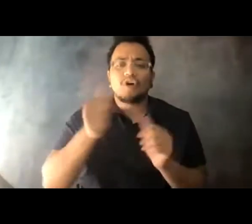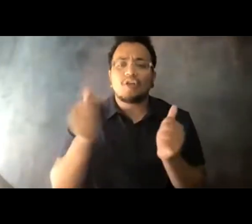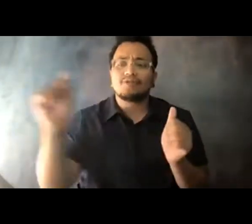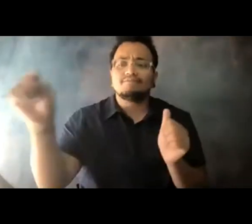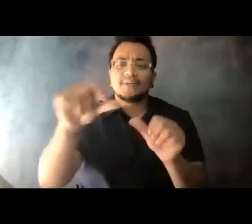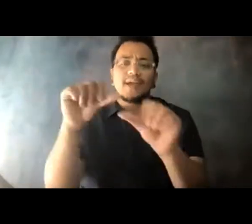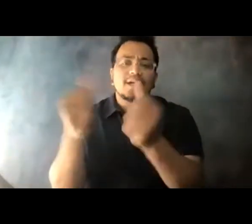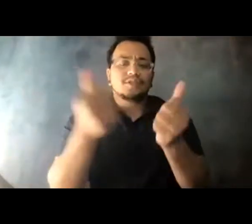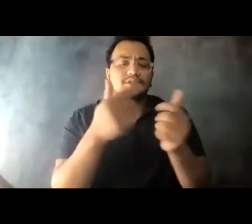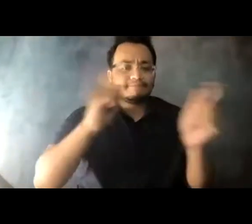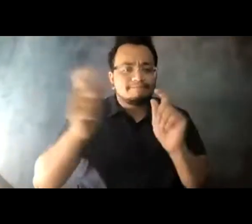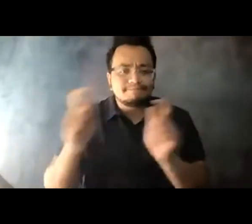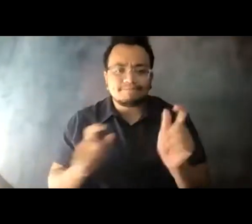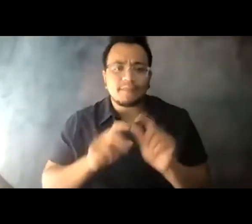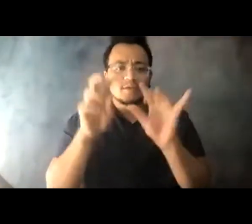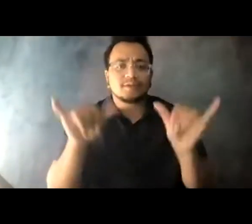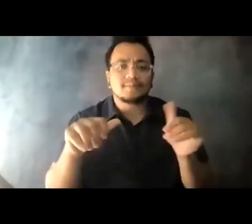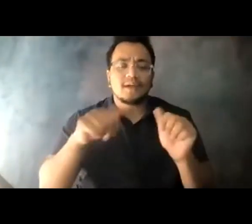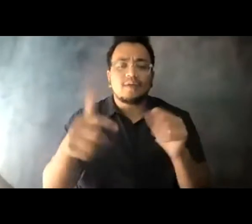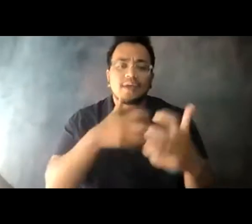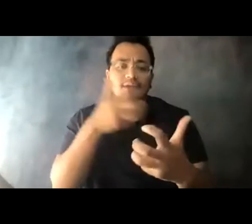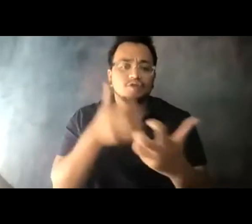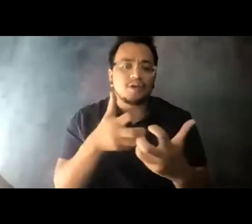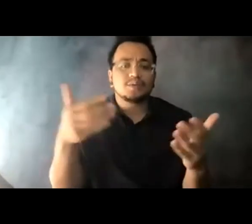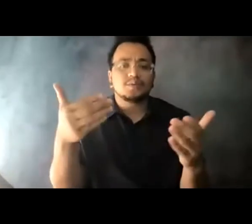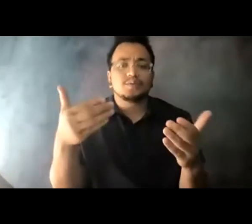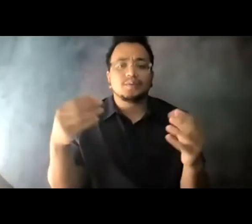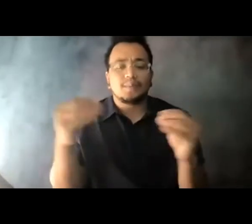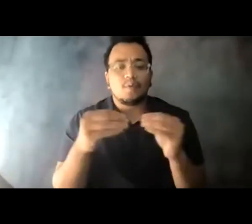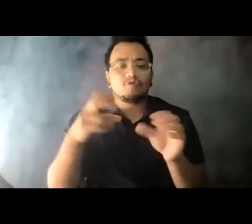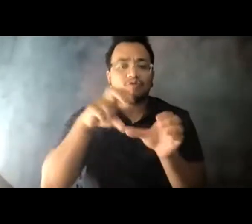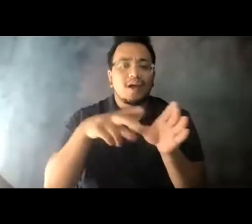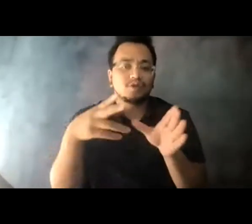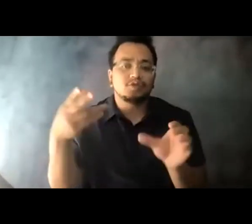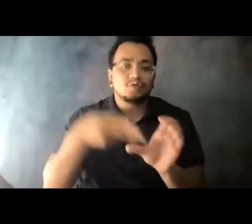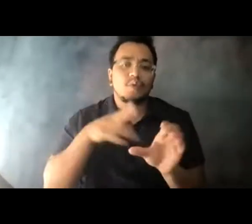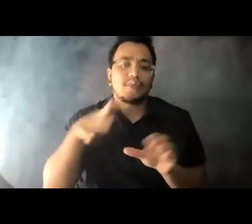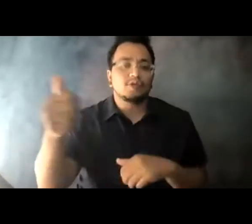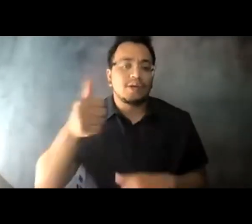and how they can adjust and adapt to new ridership 14:08:01 partners we are seeing.